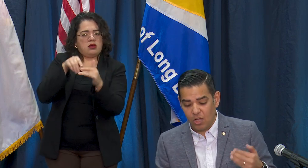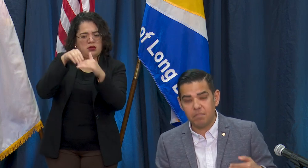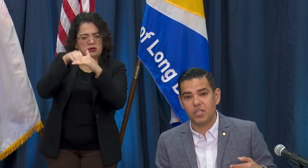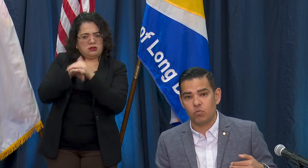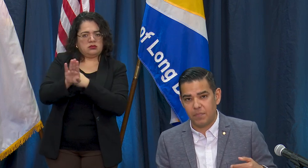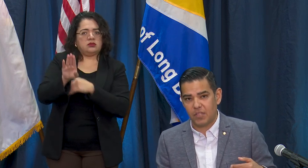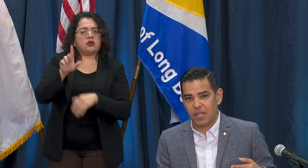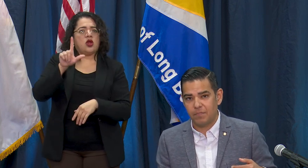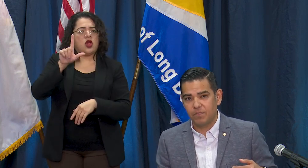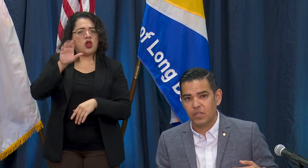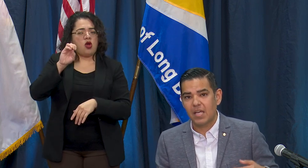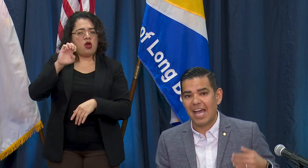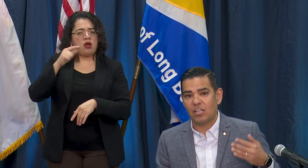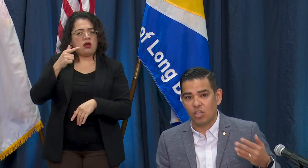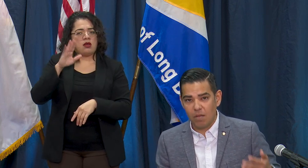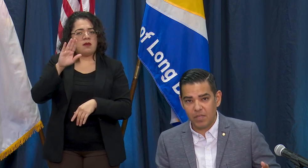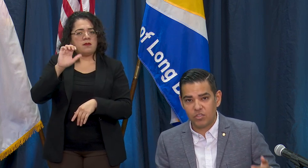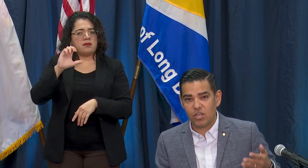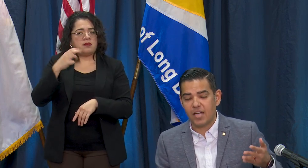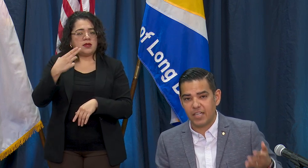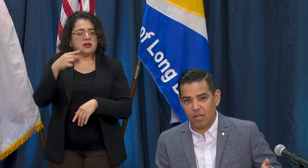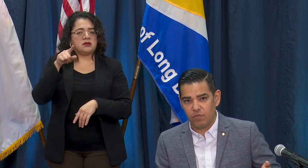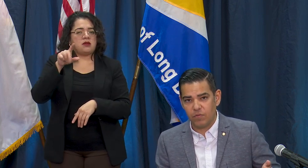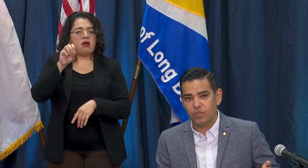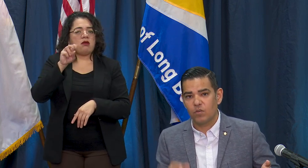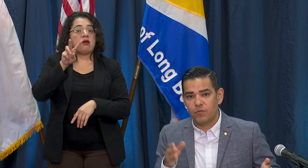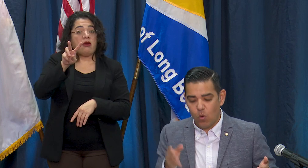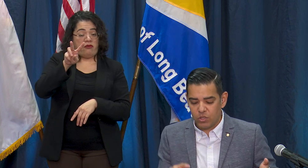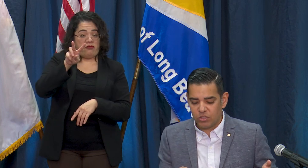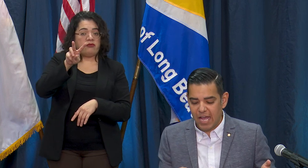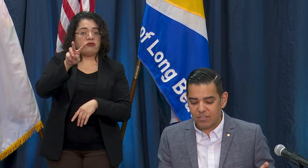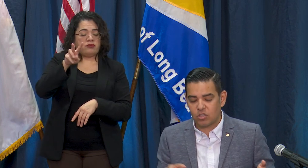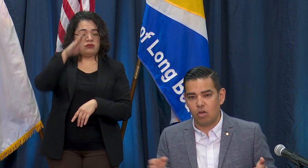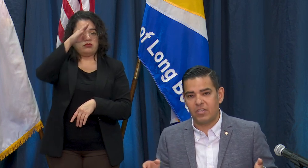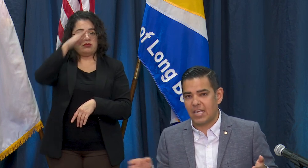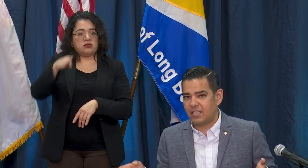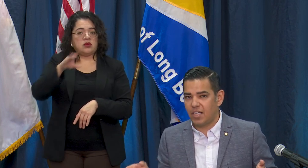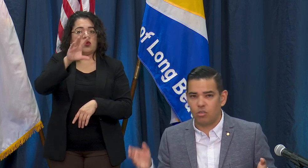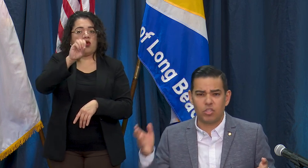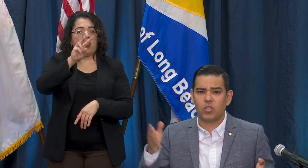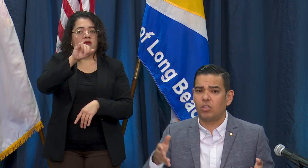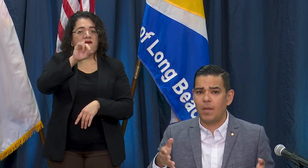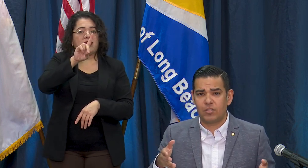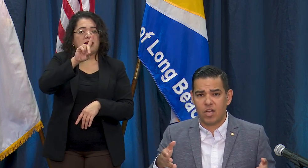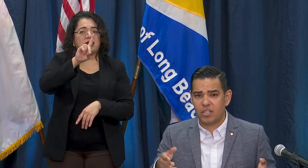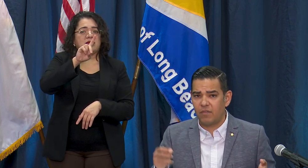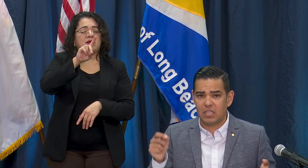Long Beach website at LongBeach.gov/covid19 or just go to Longbeach.gov and